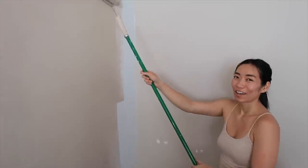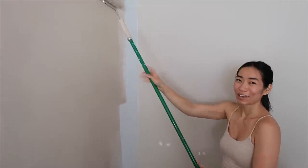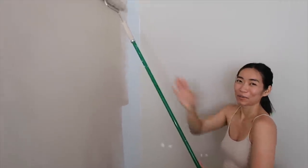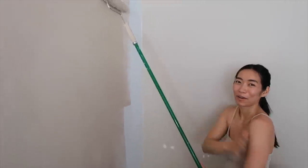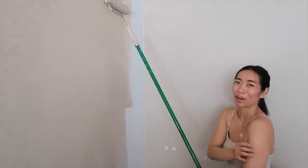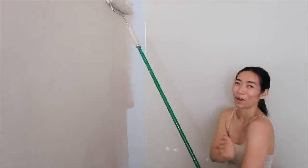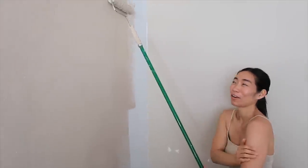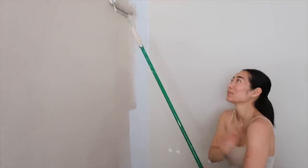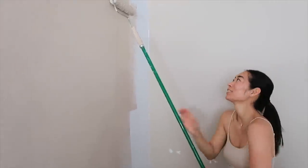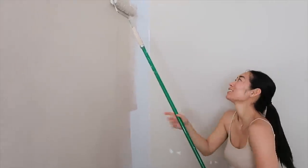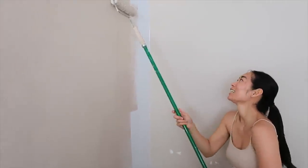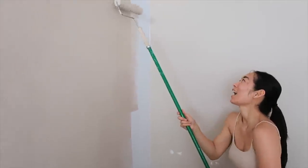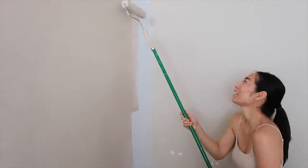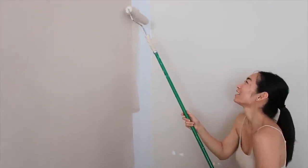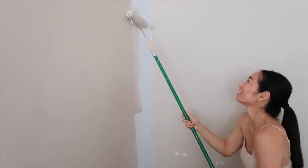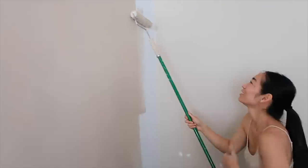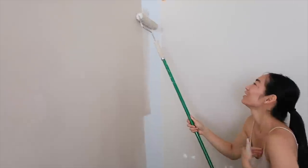It gets harder. My arms are tired